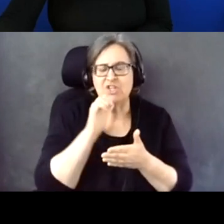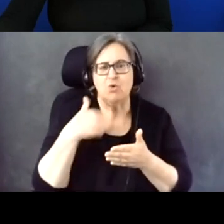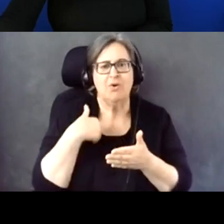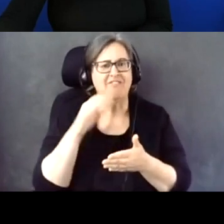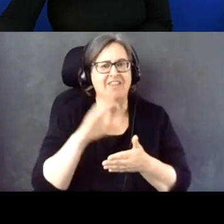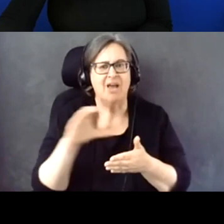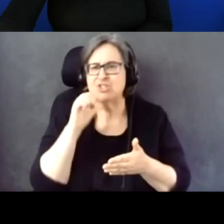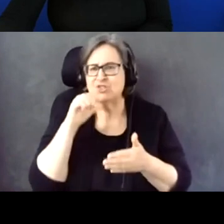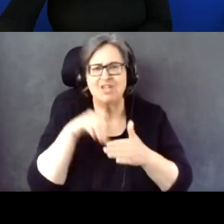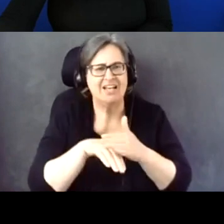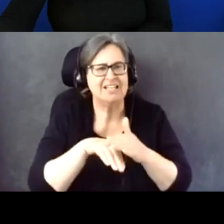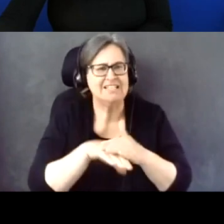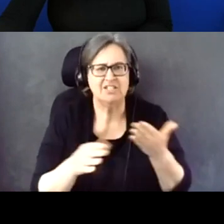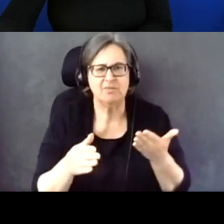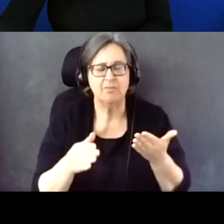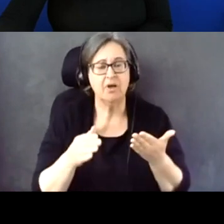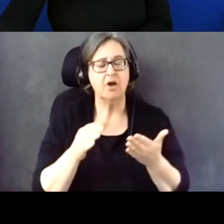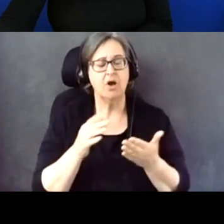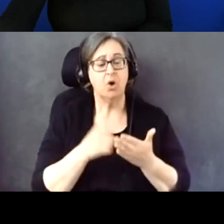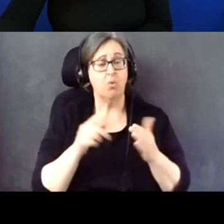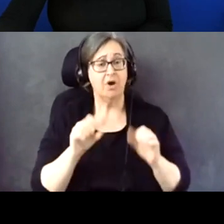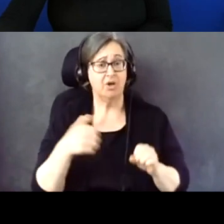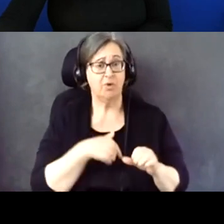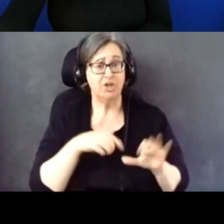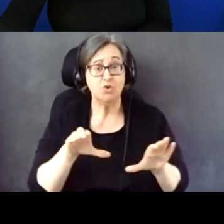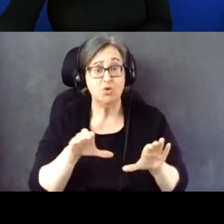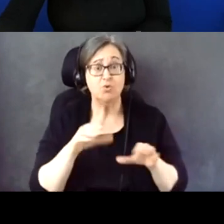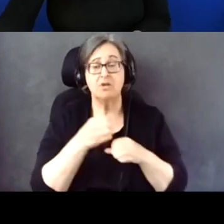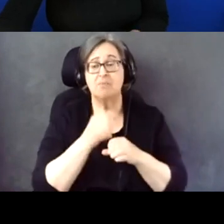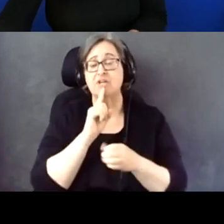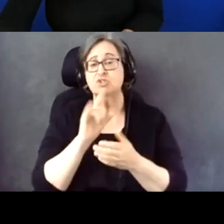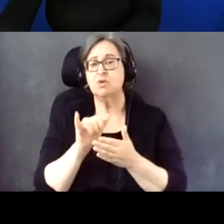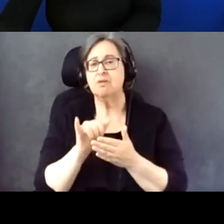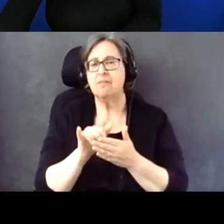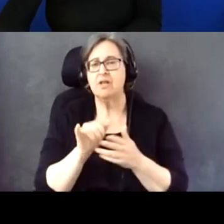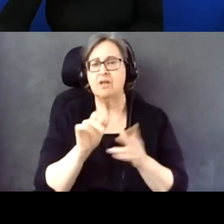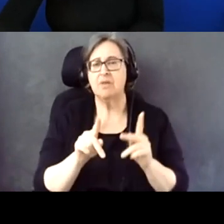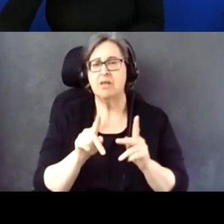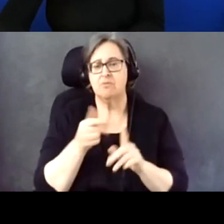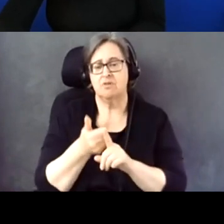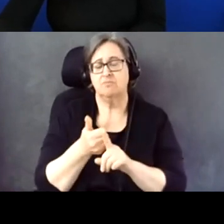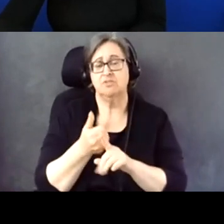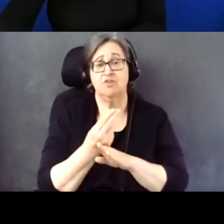What can be done to ensure that people who use American Sign Language are getting the